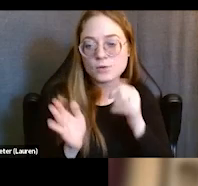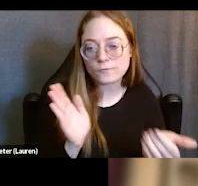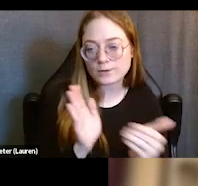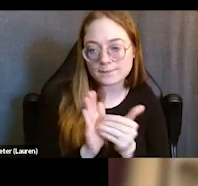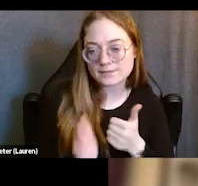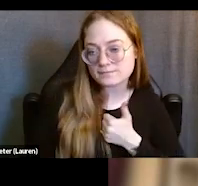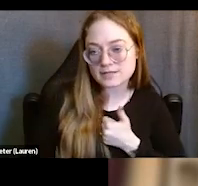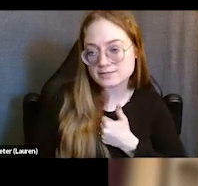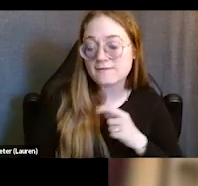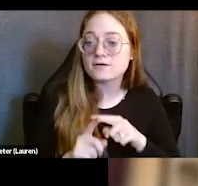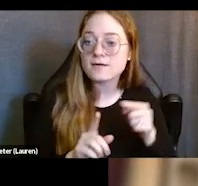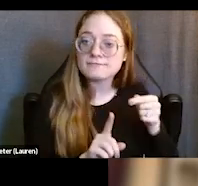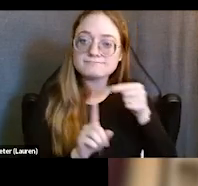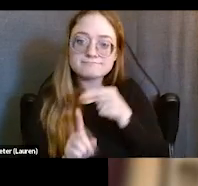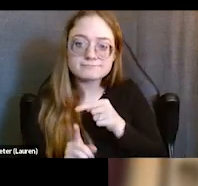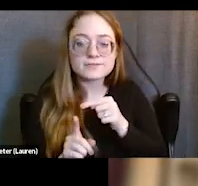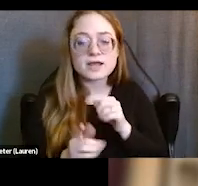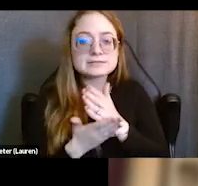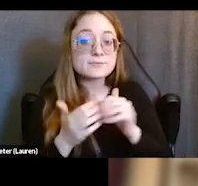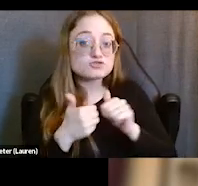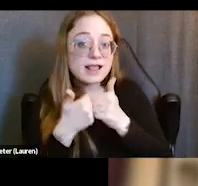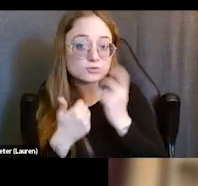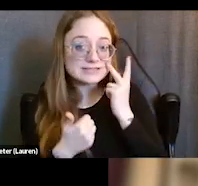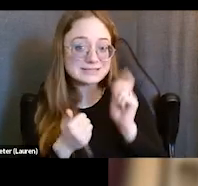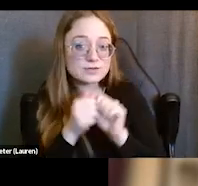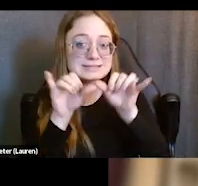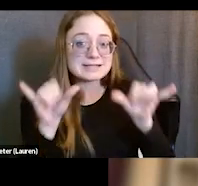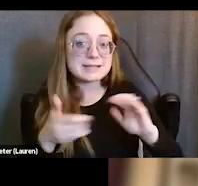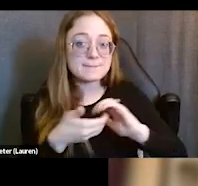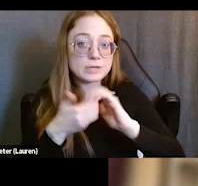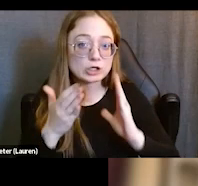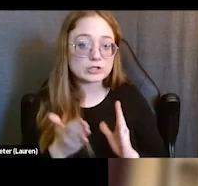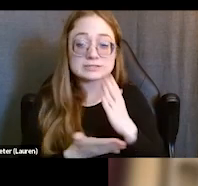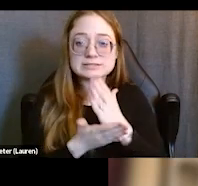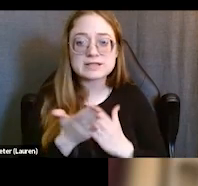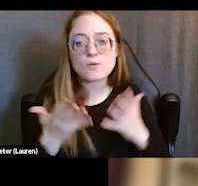But segueing a bit to some of the challenges we see with system partners, again, some of these existed prior to the pandemic.